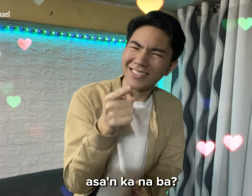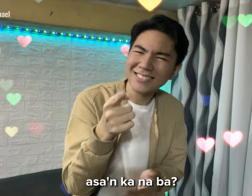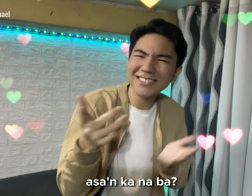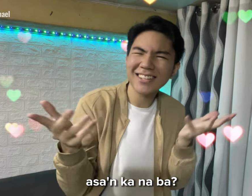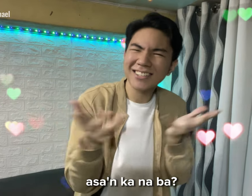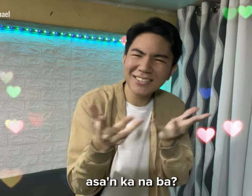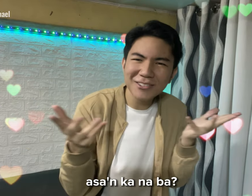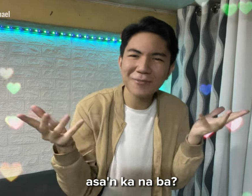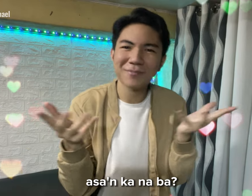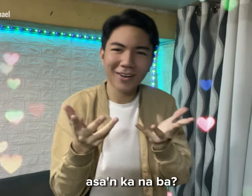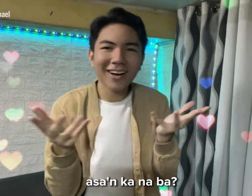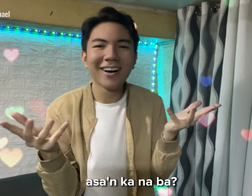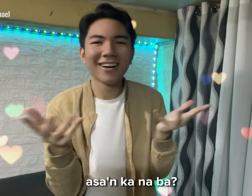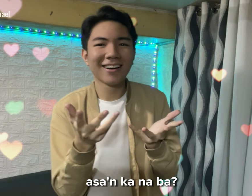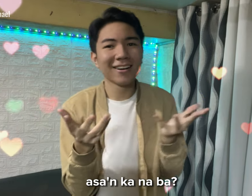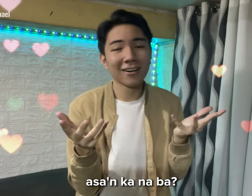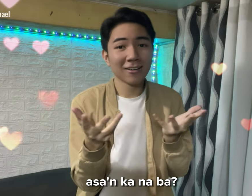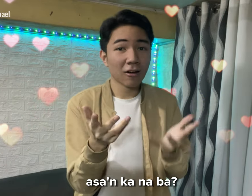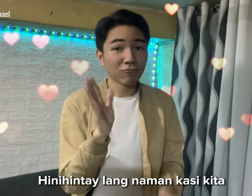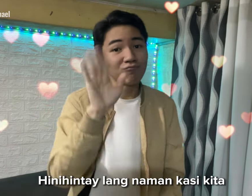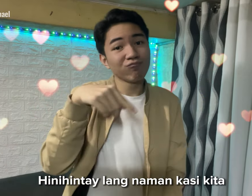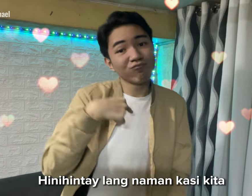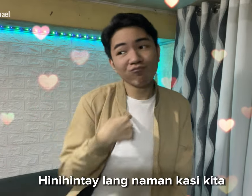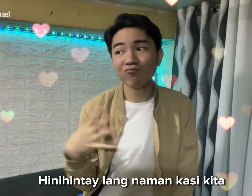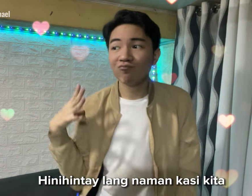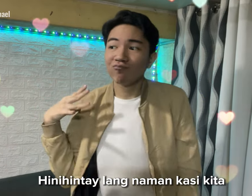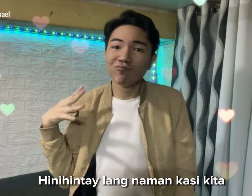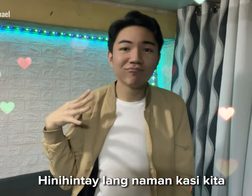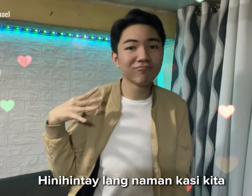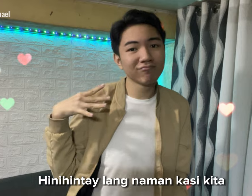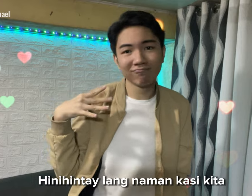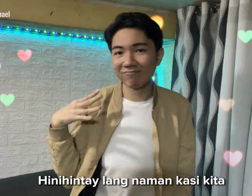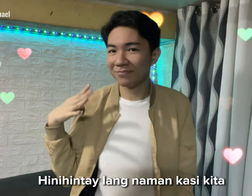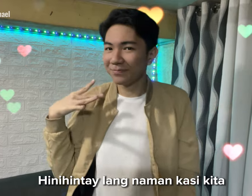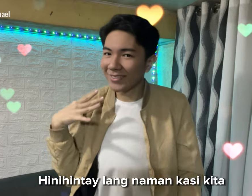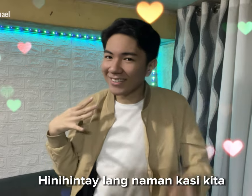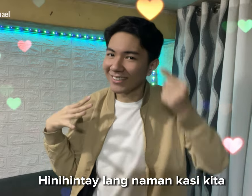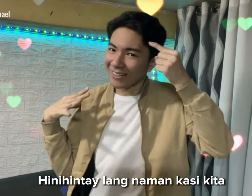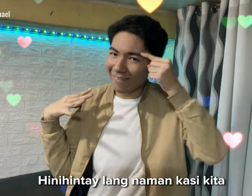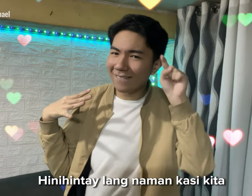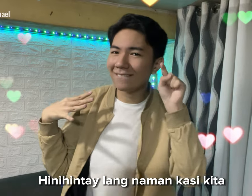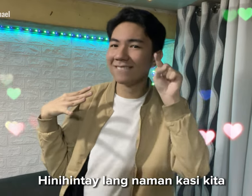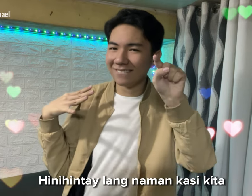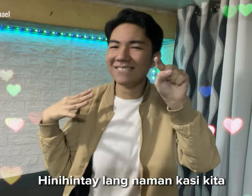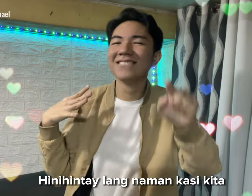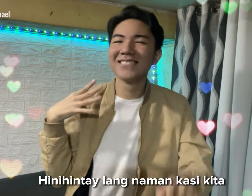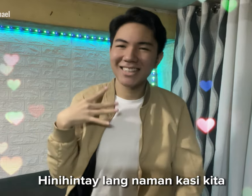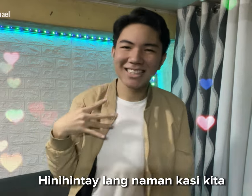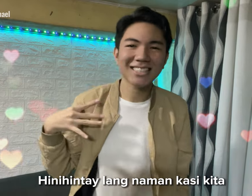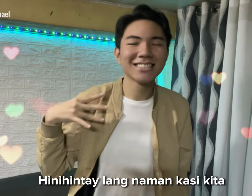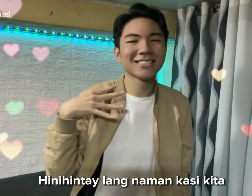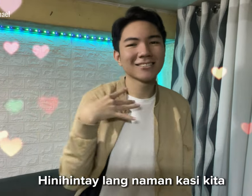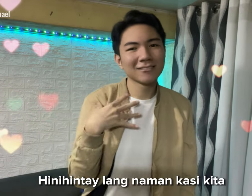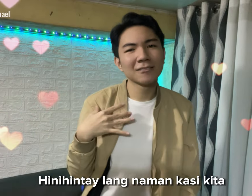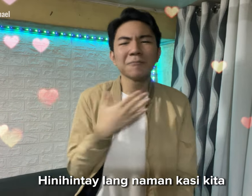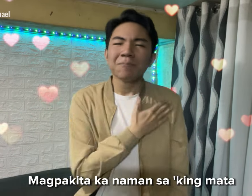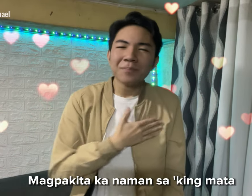Where are you? I'm just waiting for you